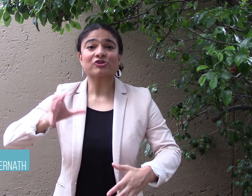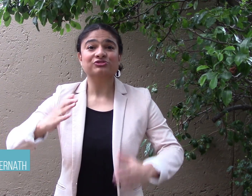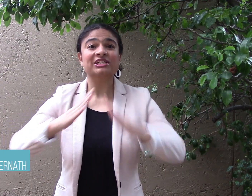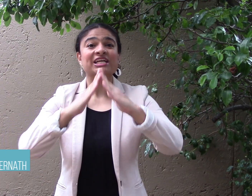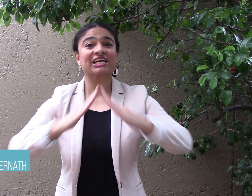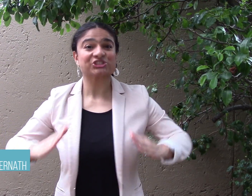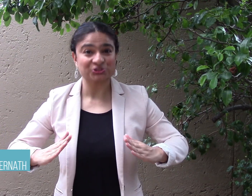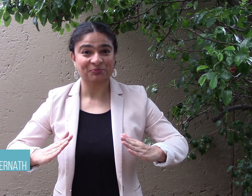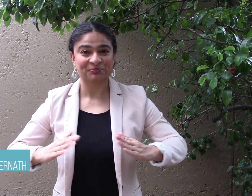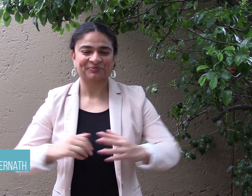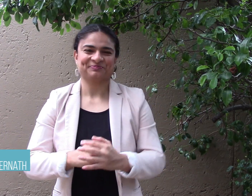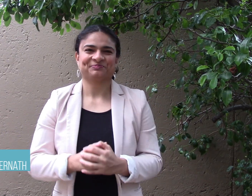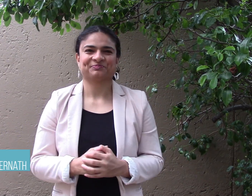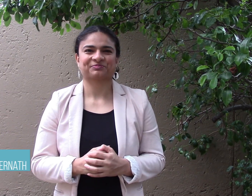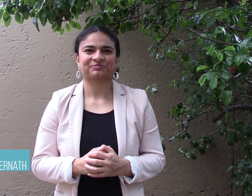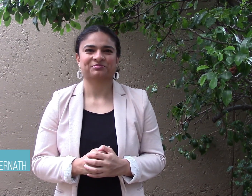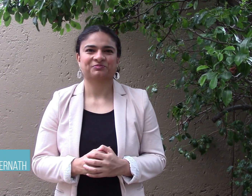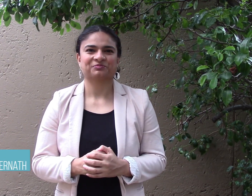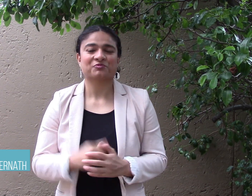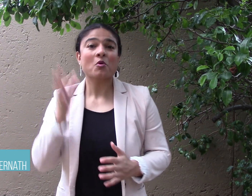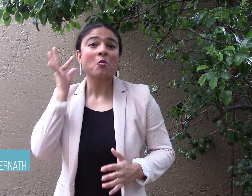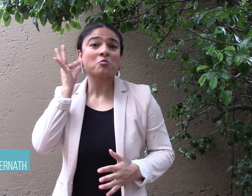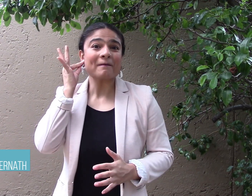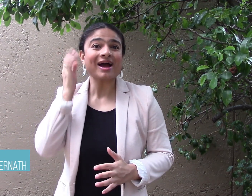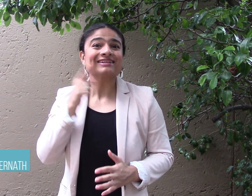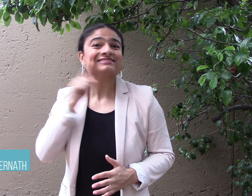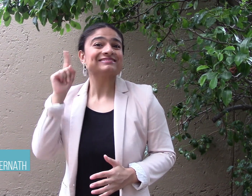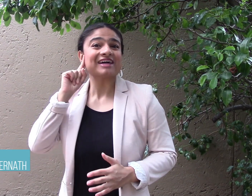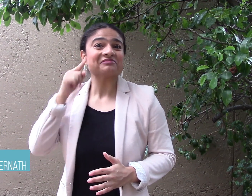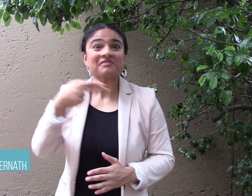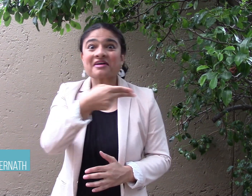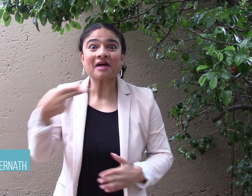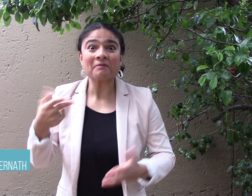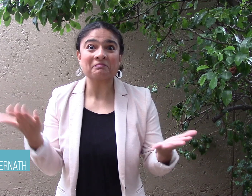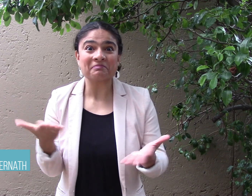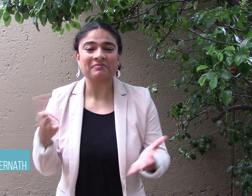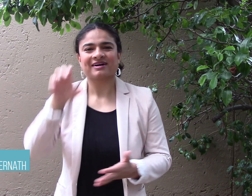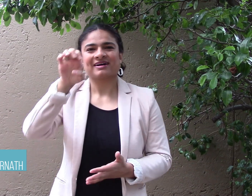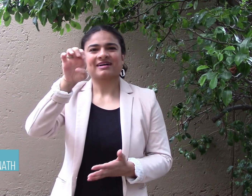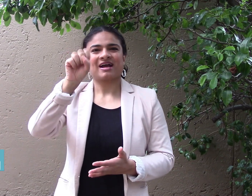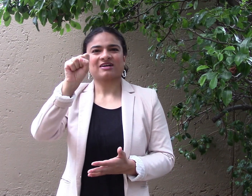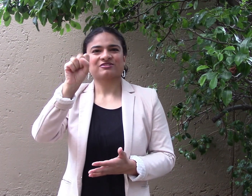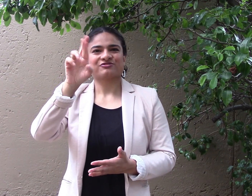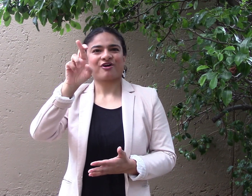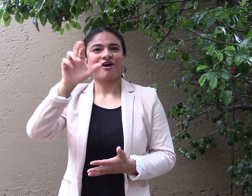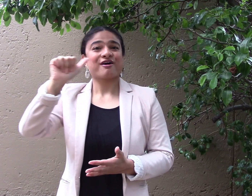[Ayesha]: In Egypt, a Deaf woman named Esraa is a well-known advocate.